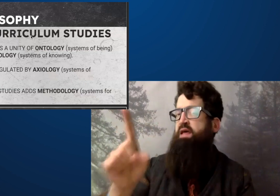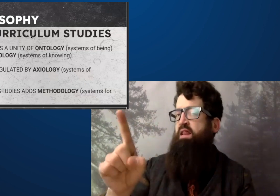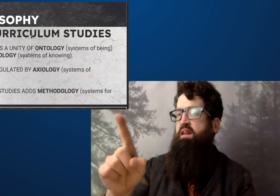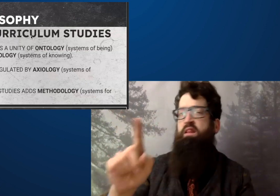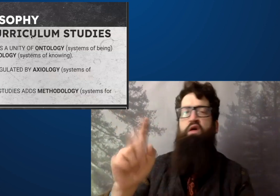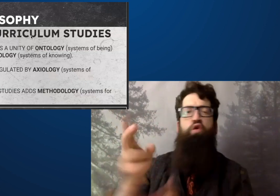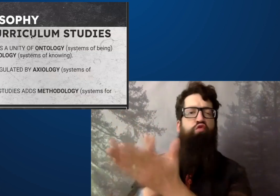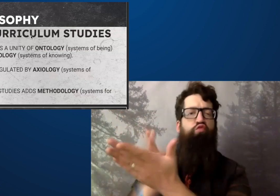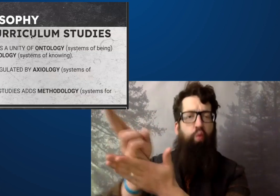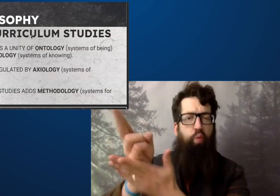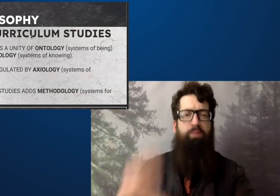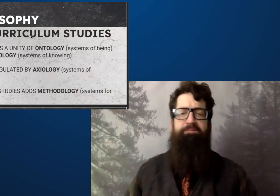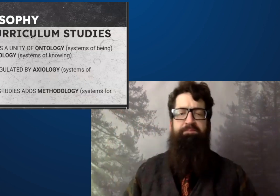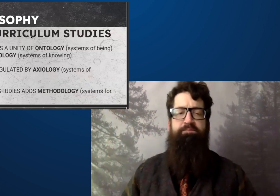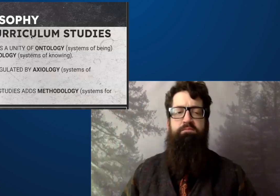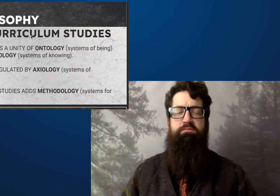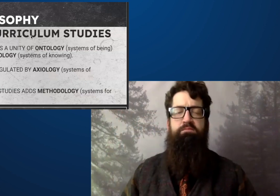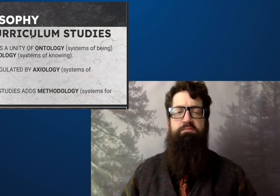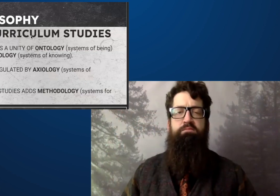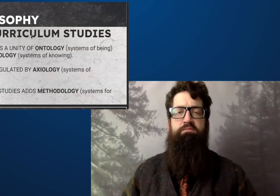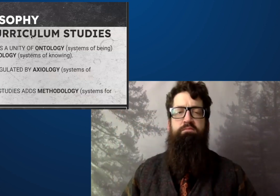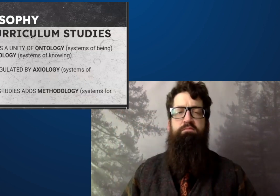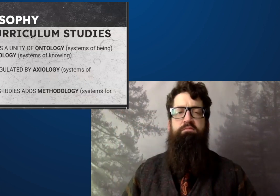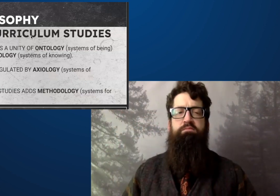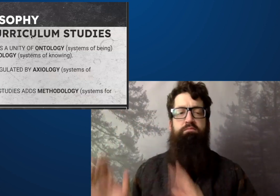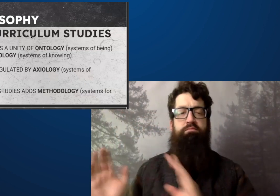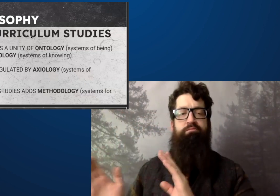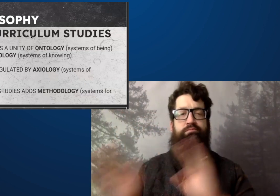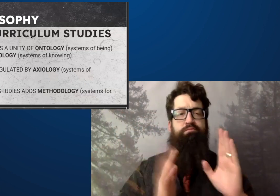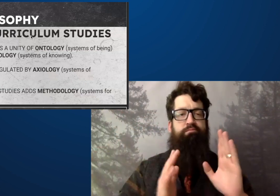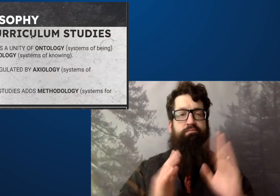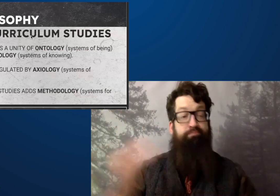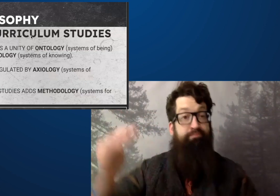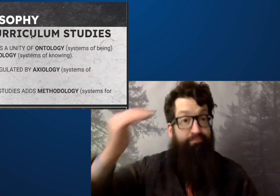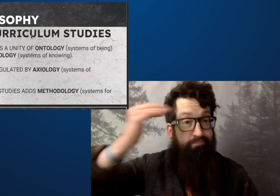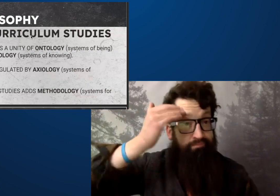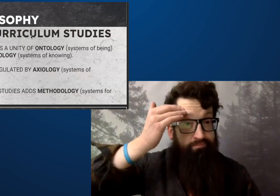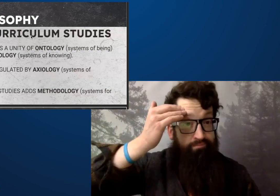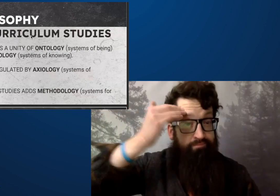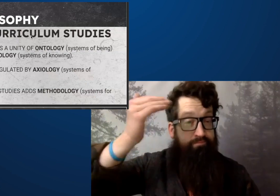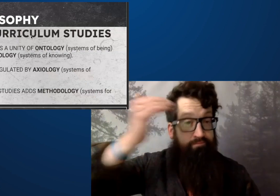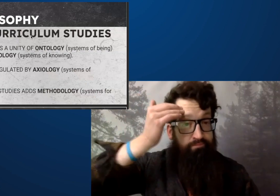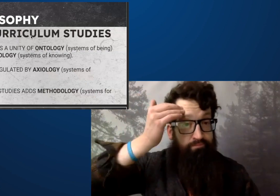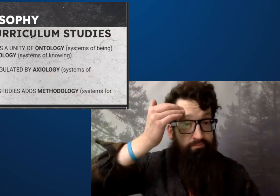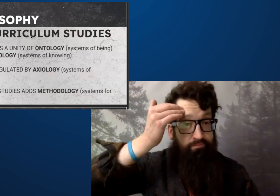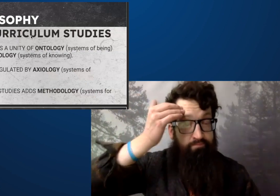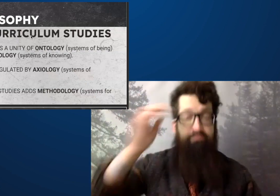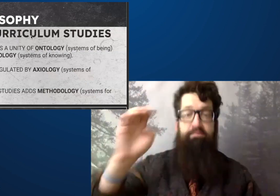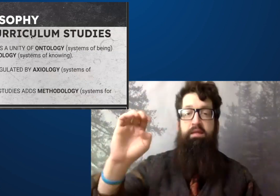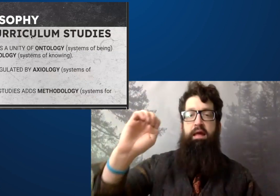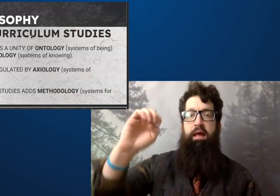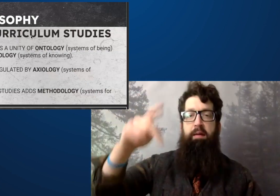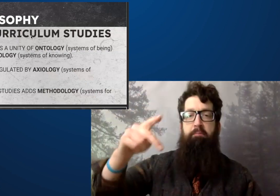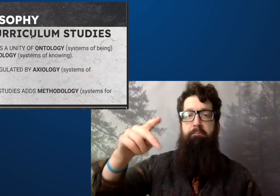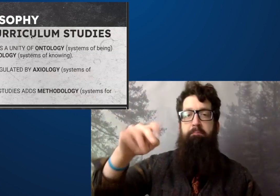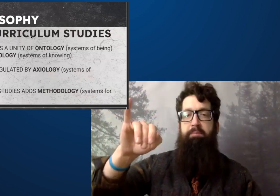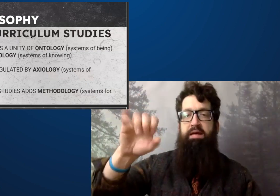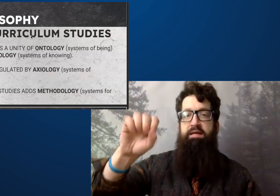It's a body, essentially, it's a body of truth. The next word is epistemology.